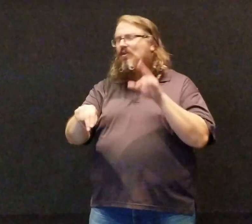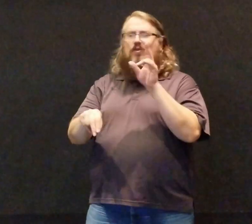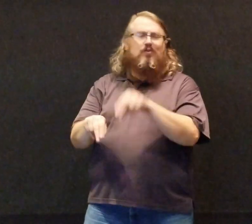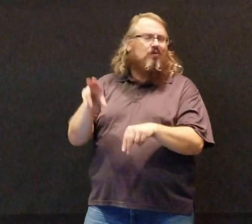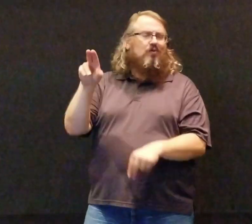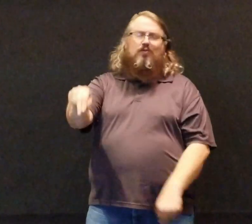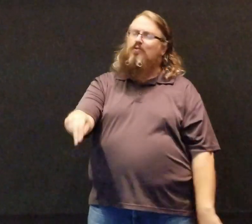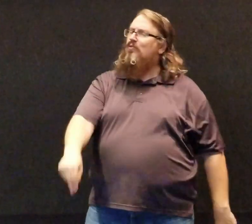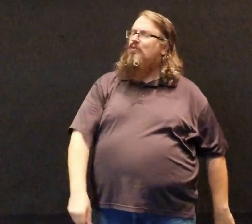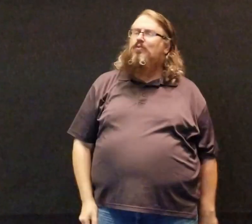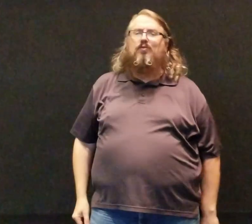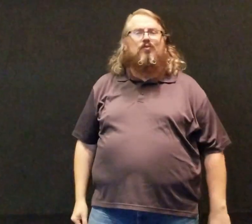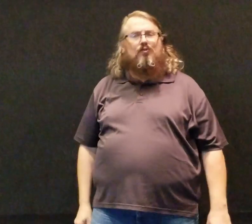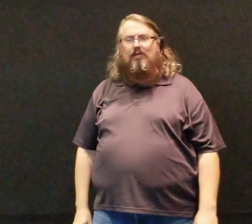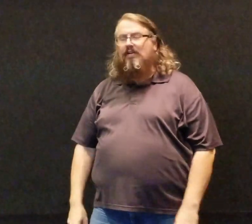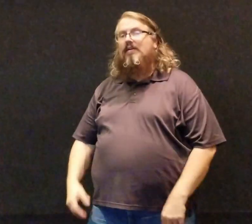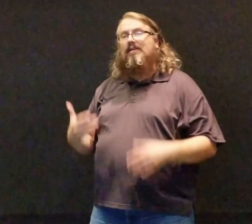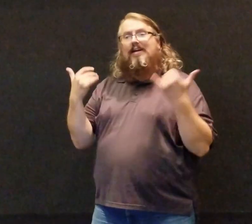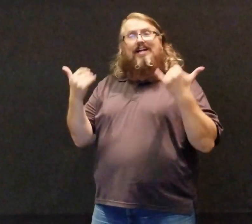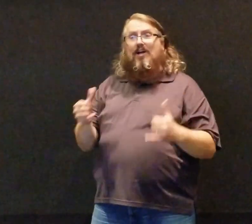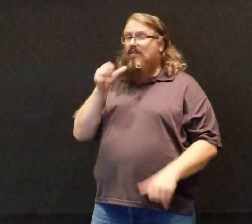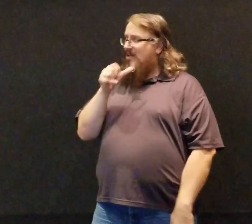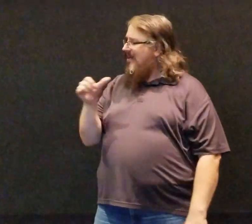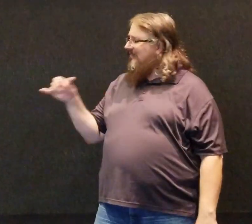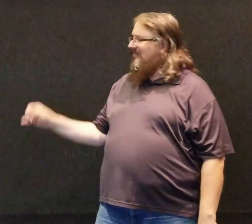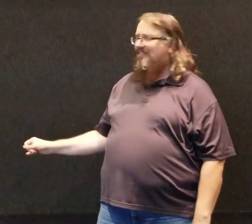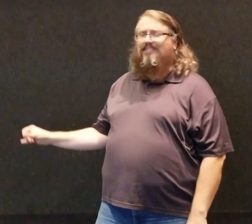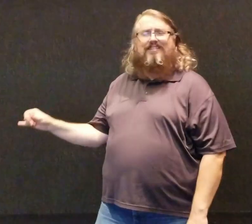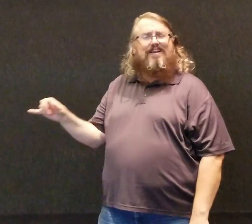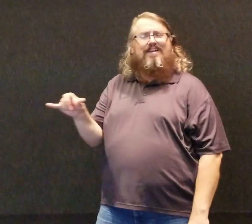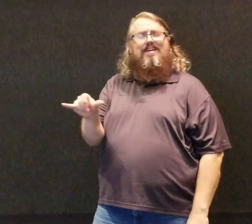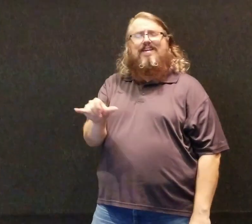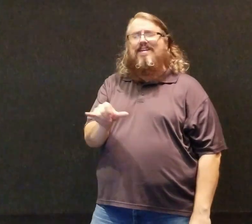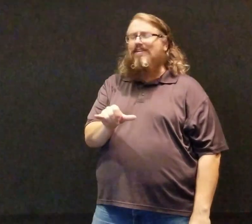(no-o-o-o) And now I'm not the same